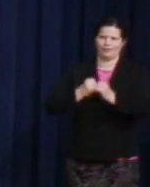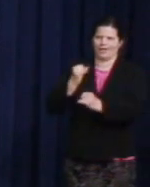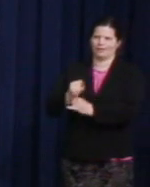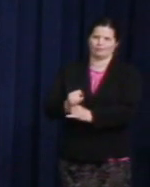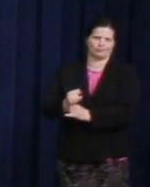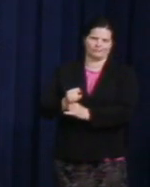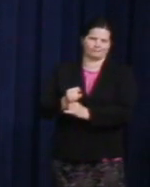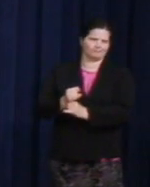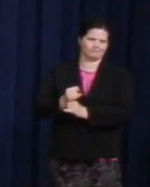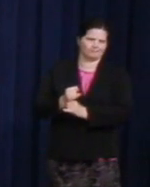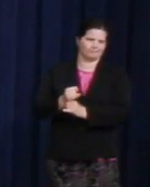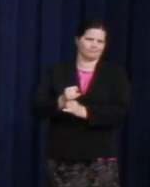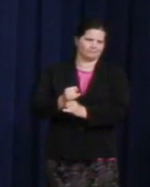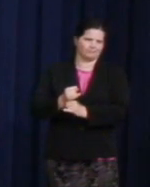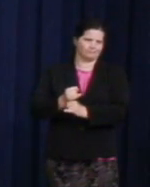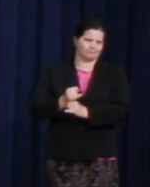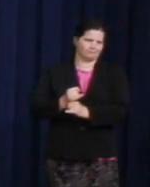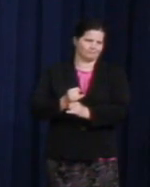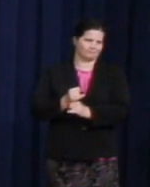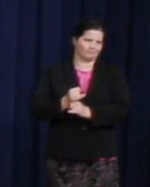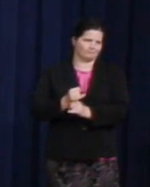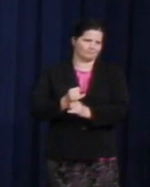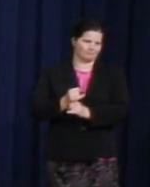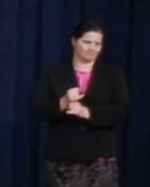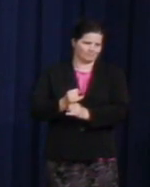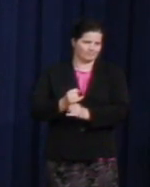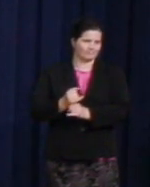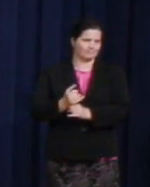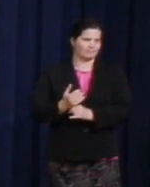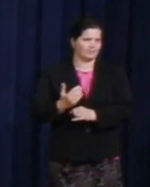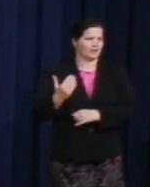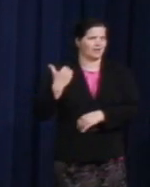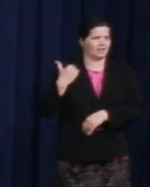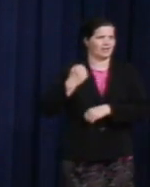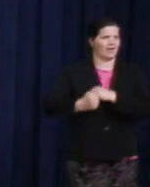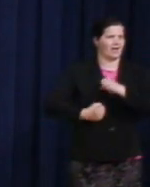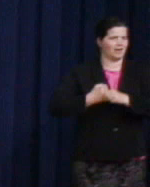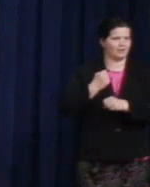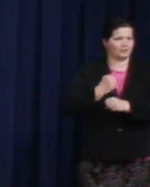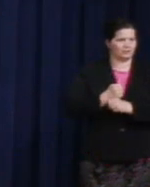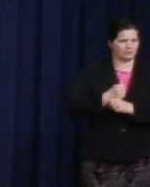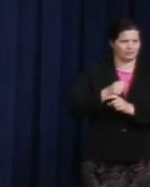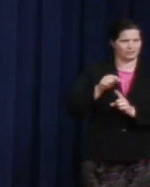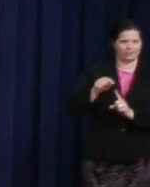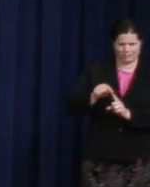of the world's population, one out of every six people have gone backwards. They have now been recriminalized.